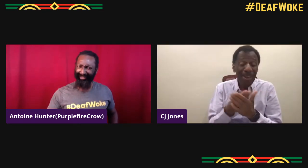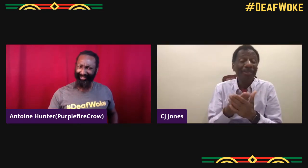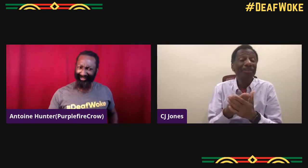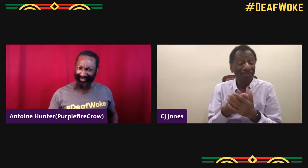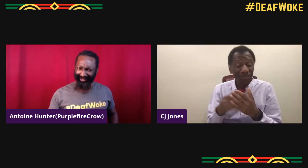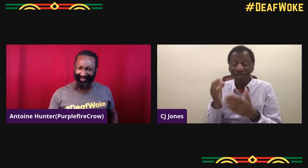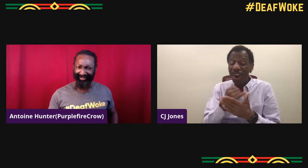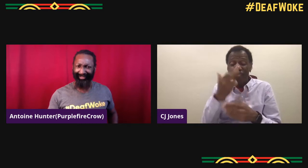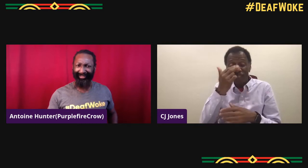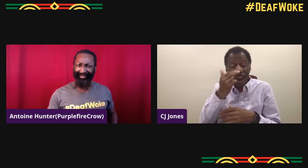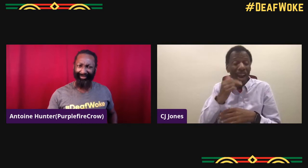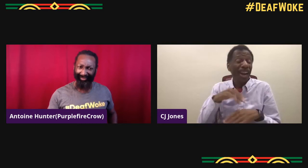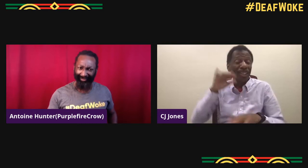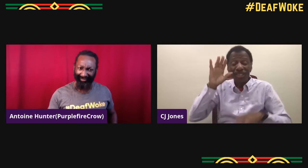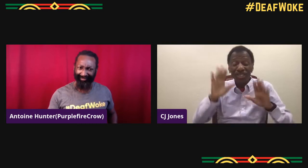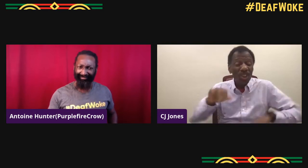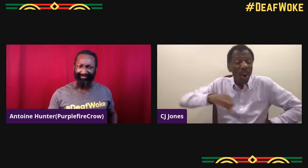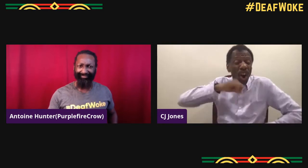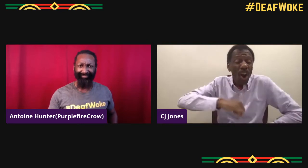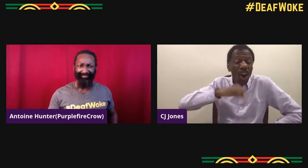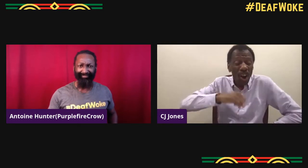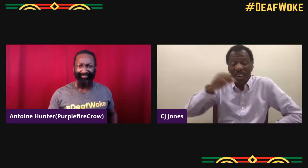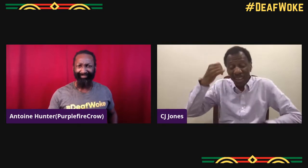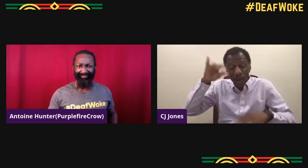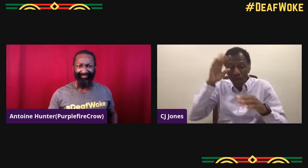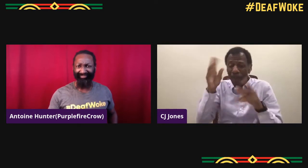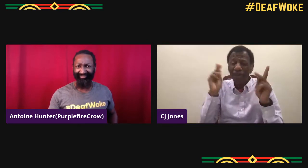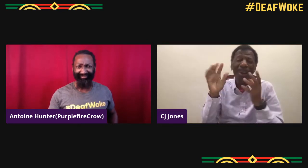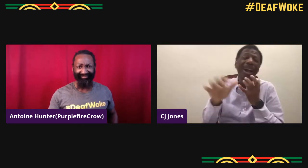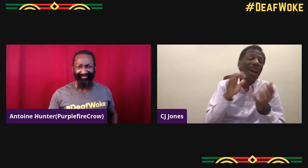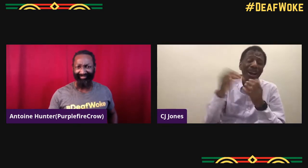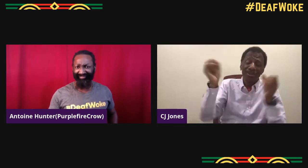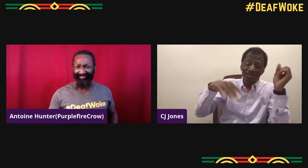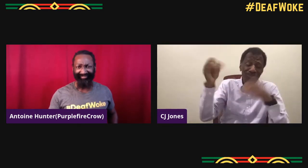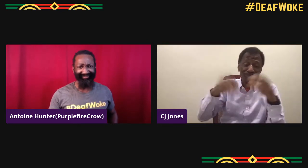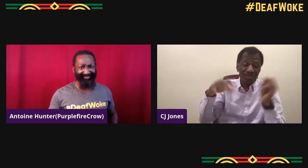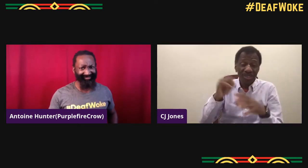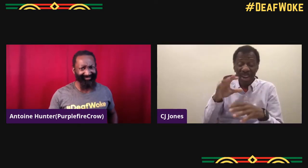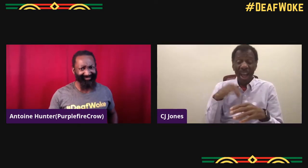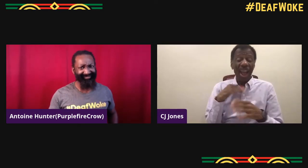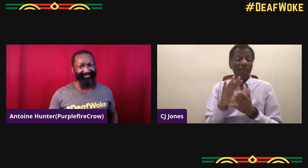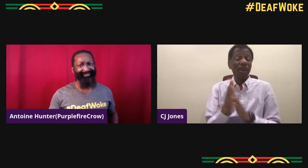I started doing mining and that kind of started collecting some funds, doing that